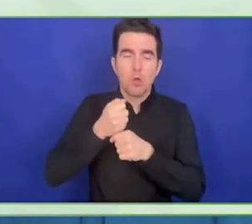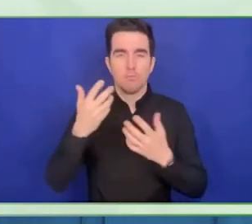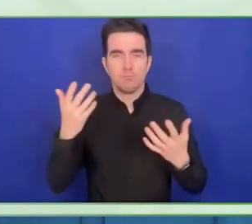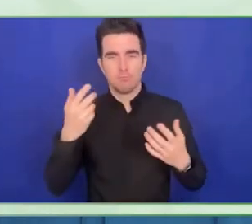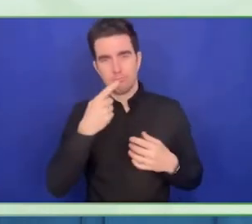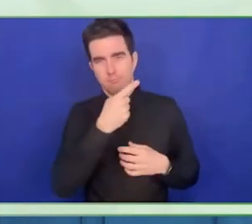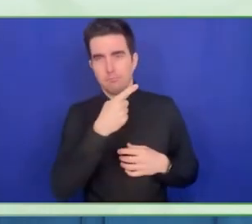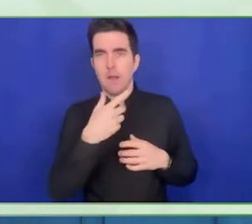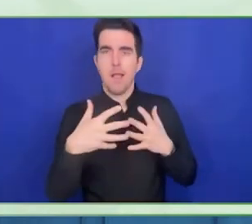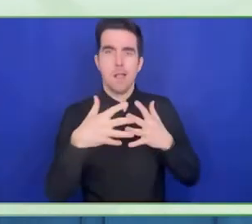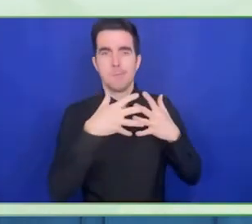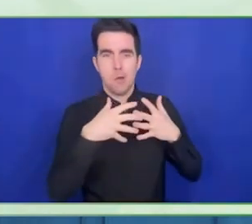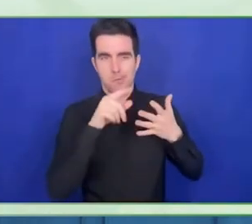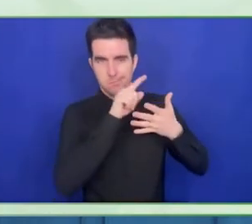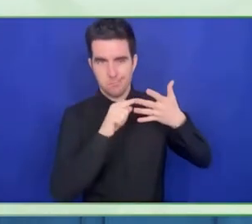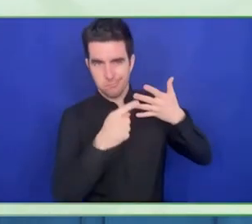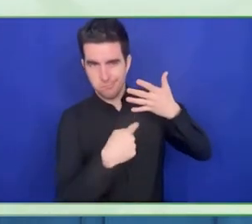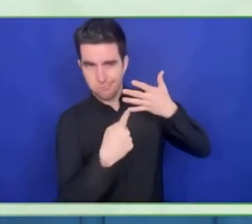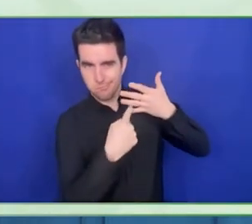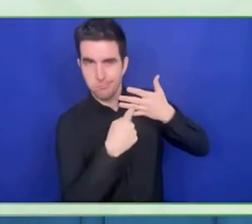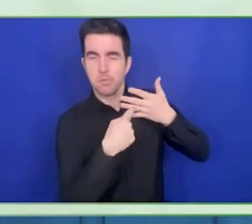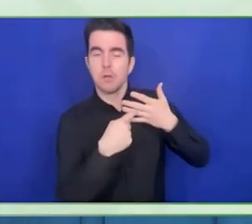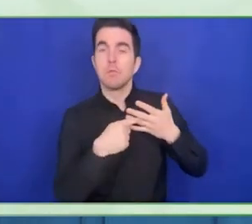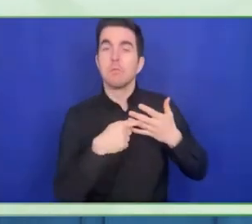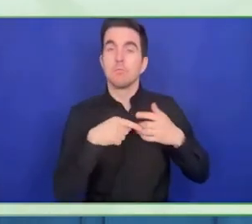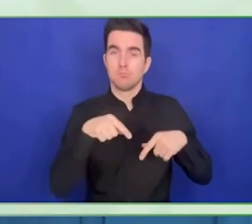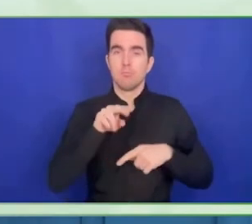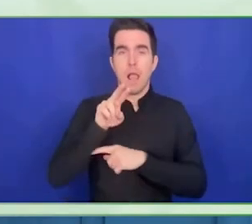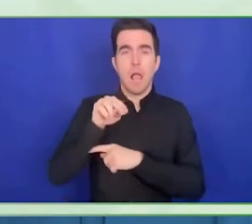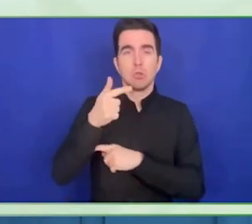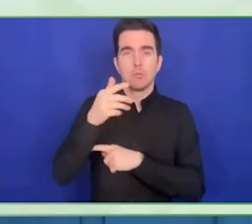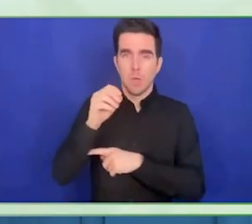employment, for people with disabilities, and the belief that